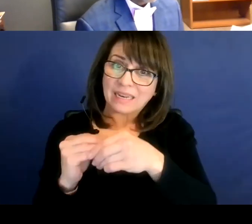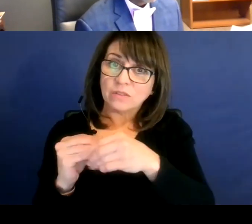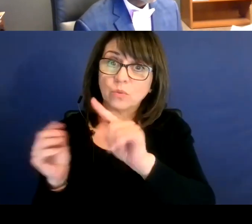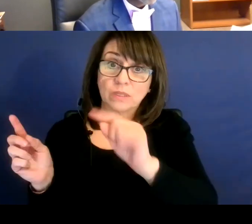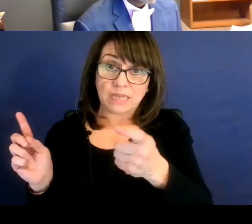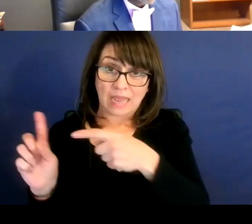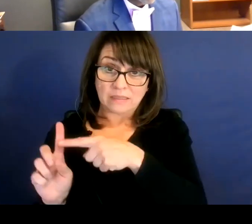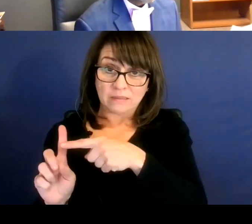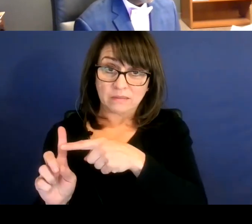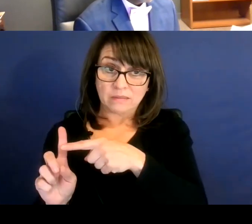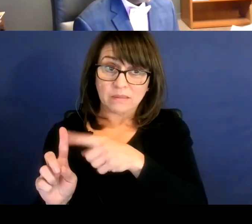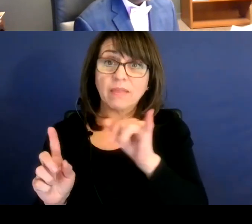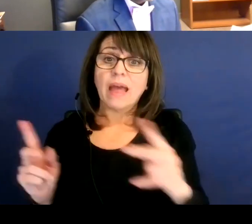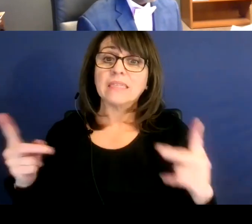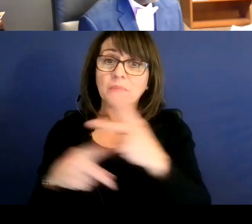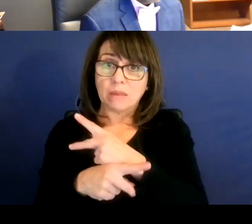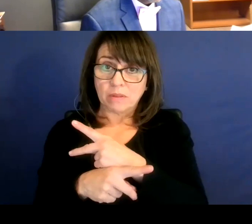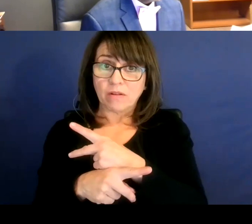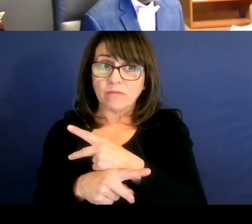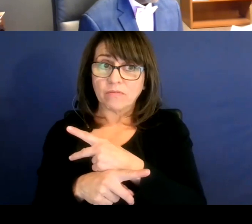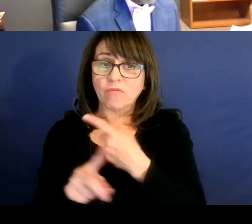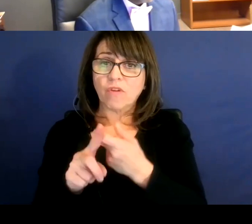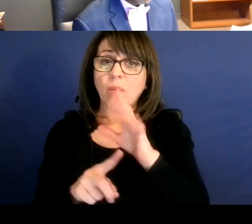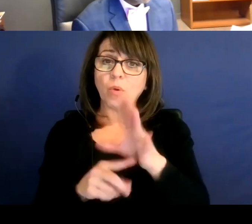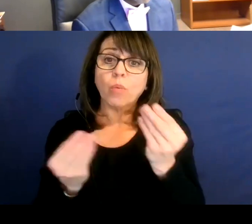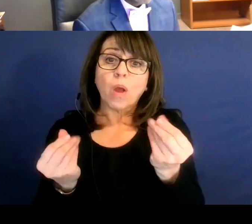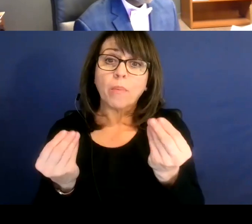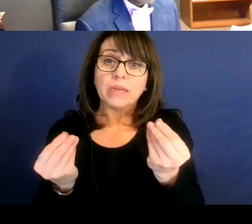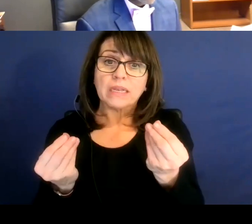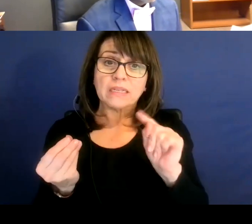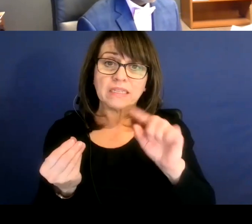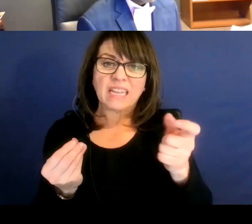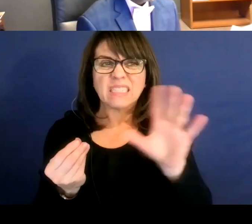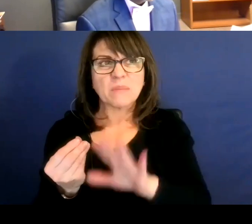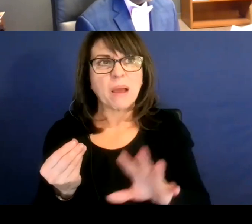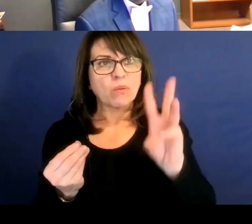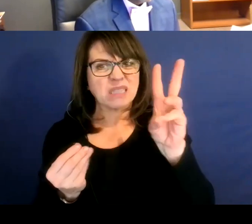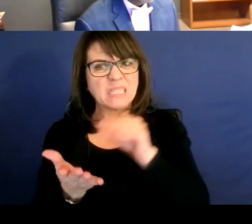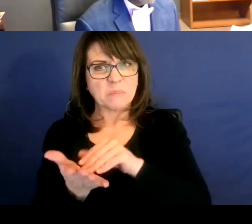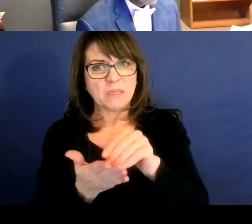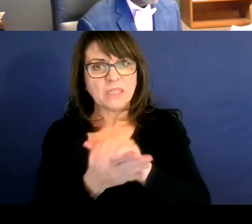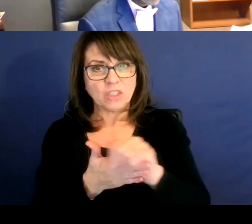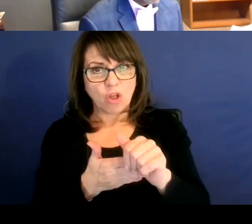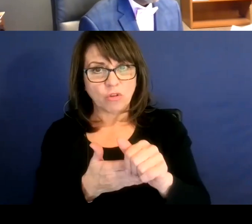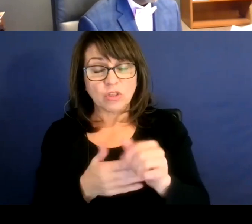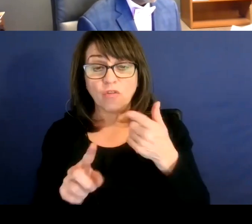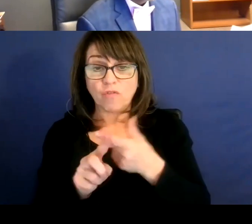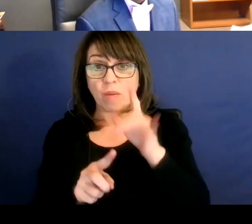and that is multiplied for your property. And as Azaiez say, a golden penny is about $6 million. And of that $6 million,